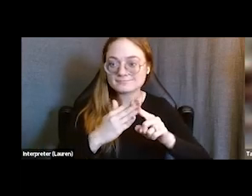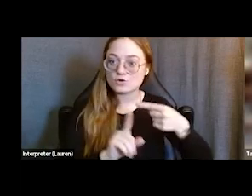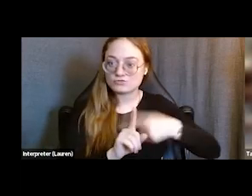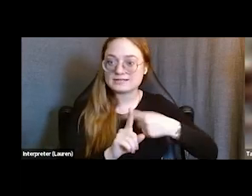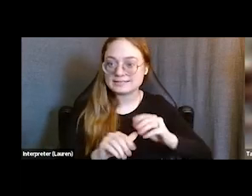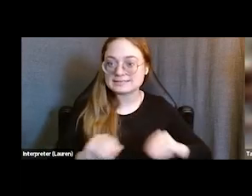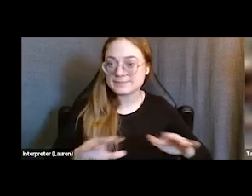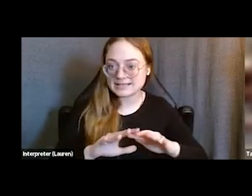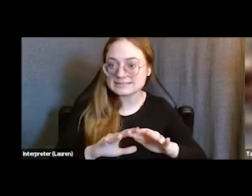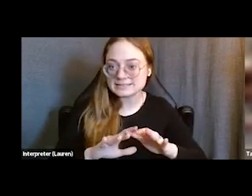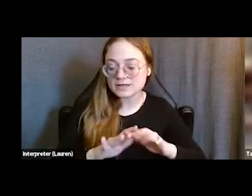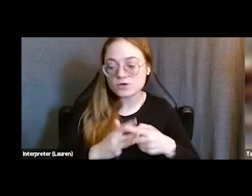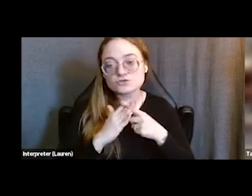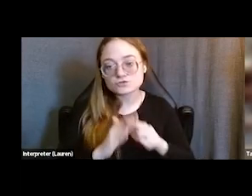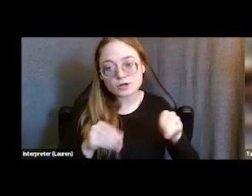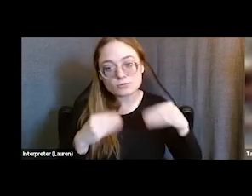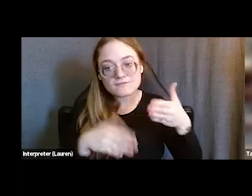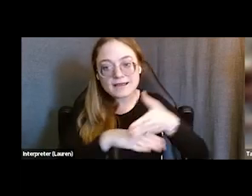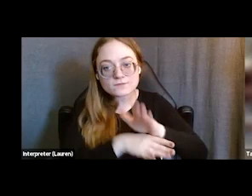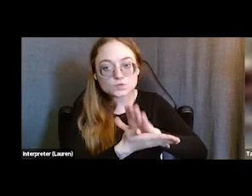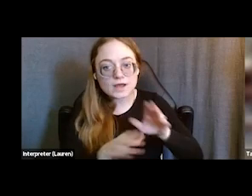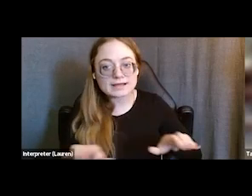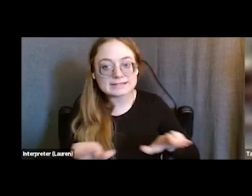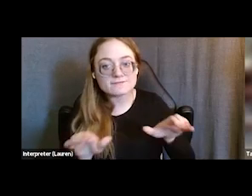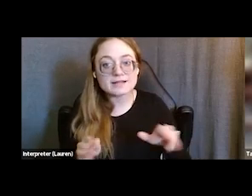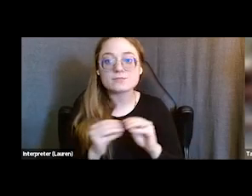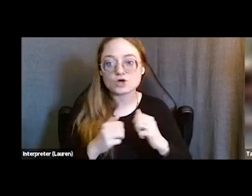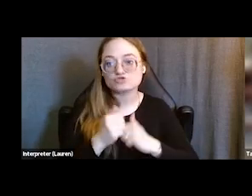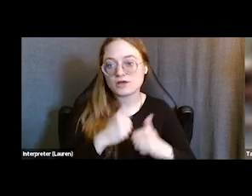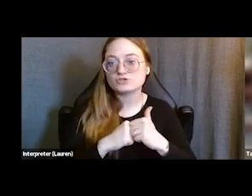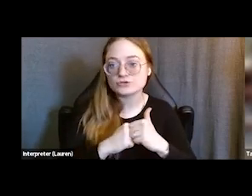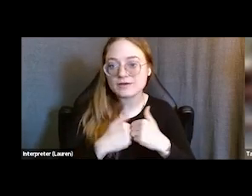where we began to provide after school activities that were a bit more structured.